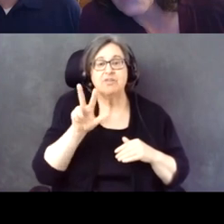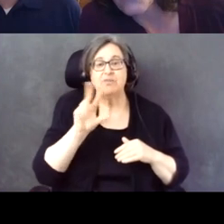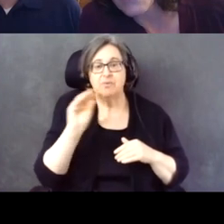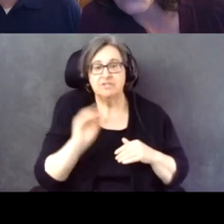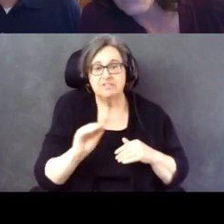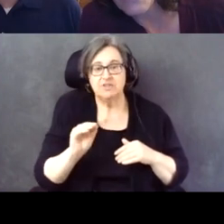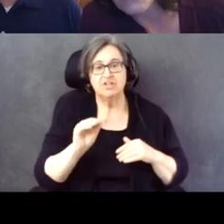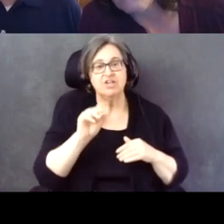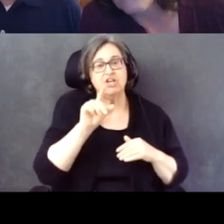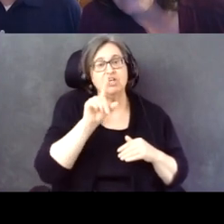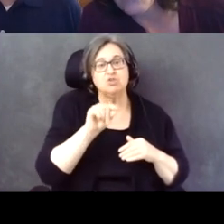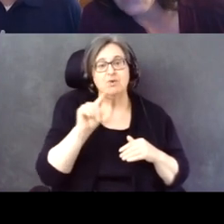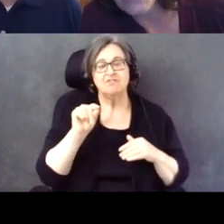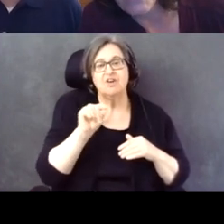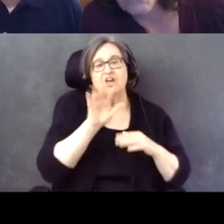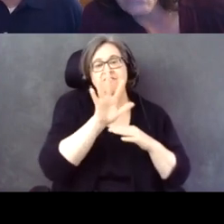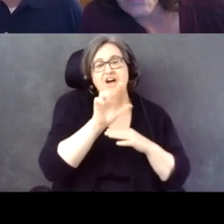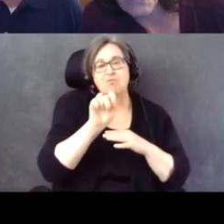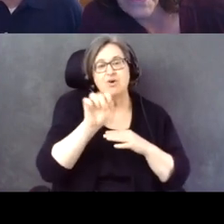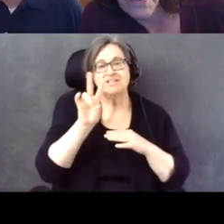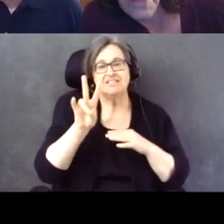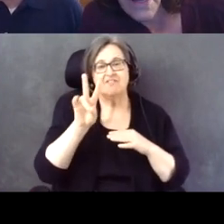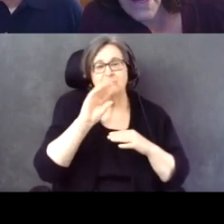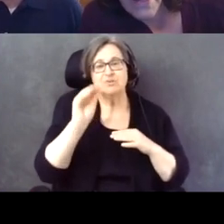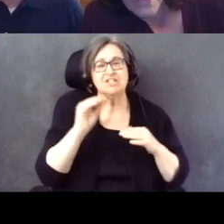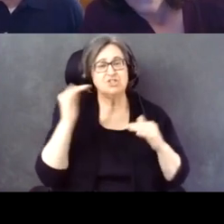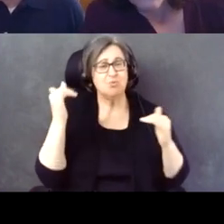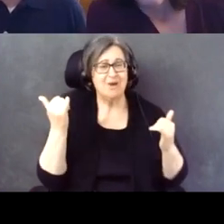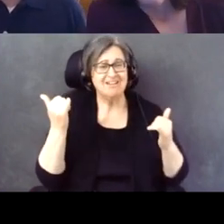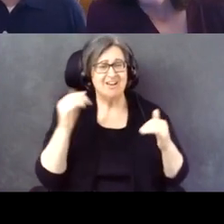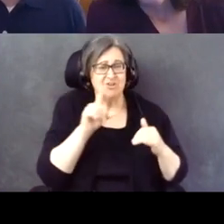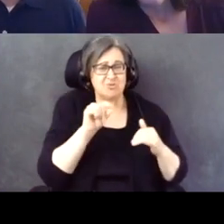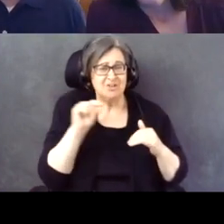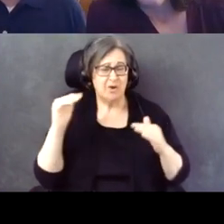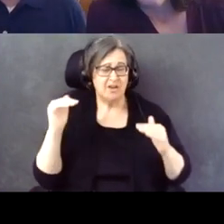And 2020 it's 76.5%.